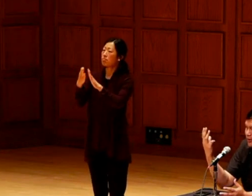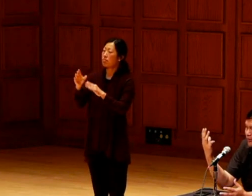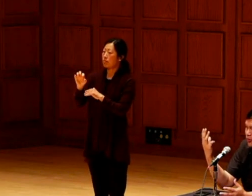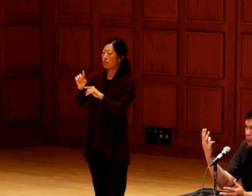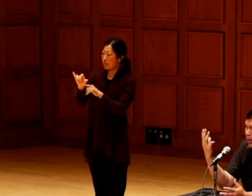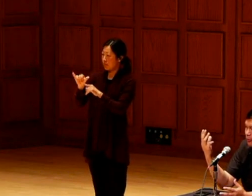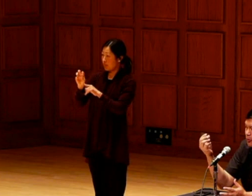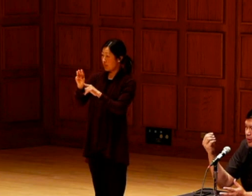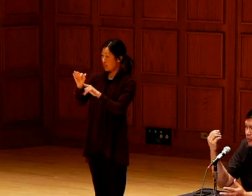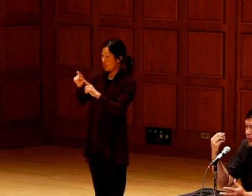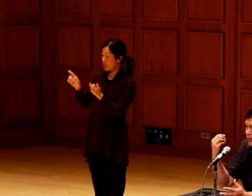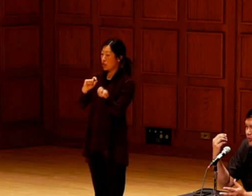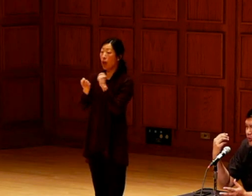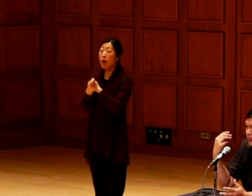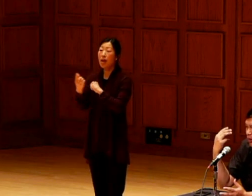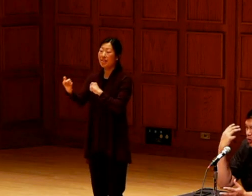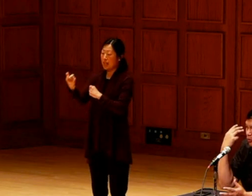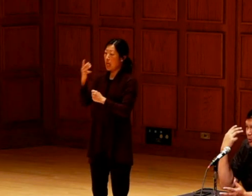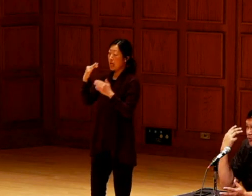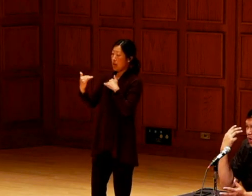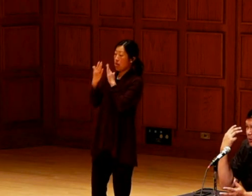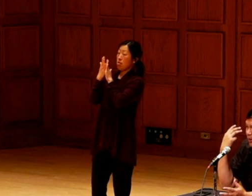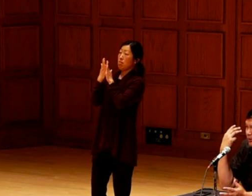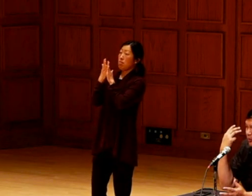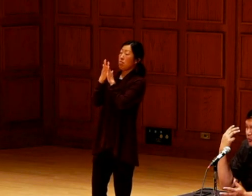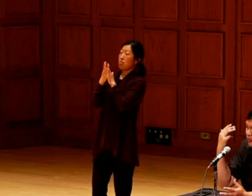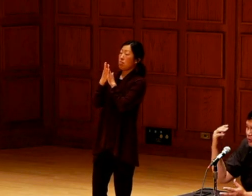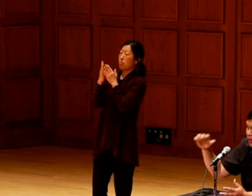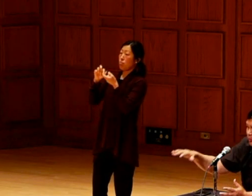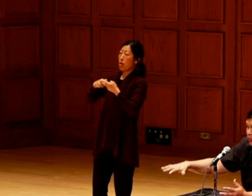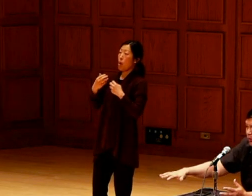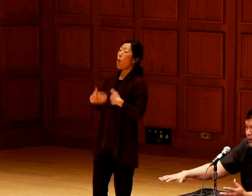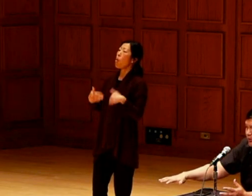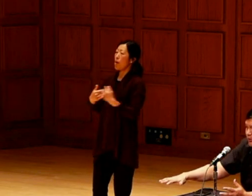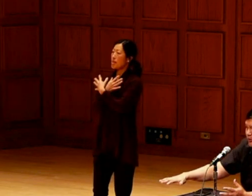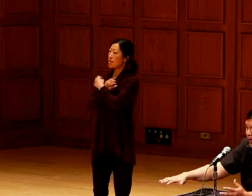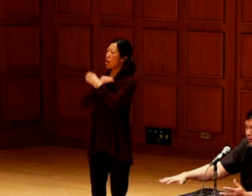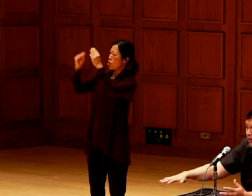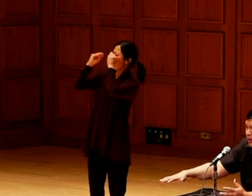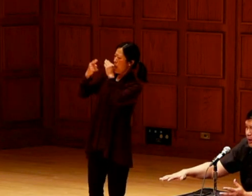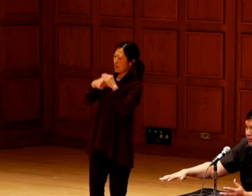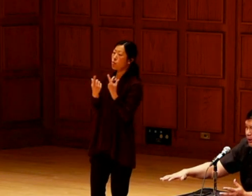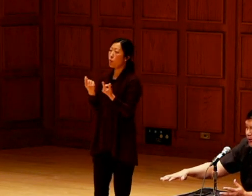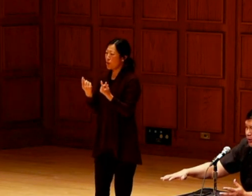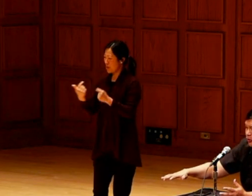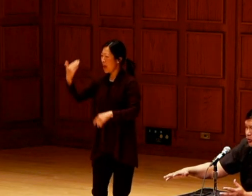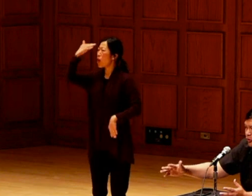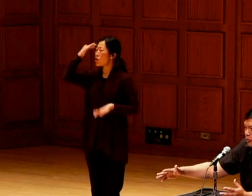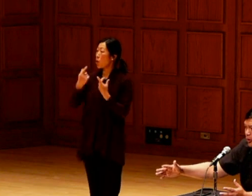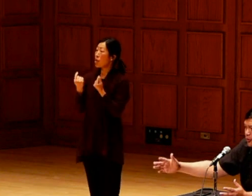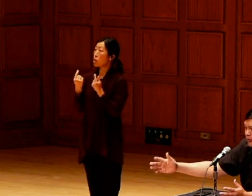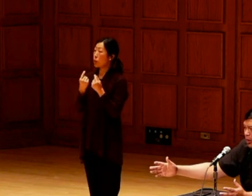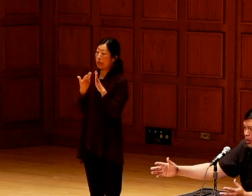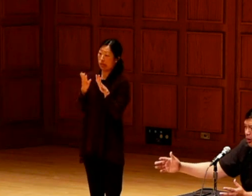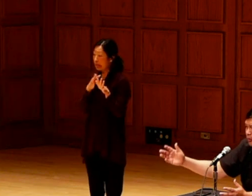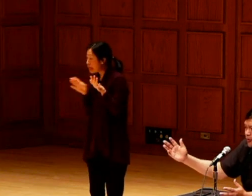As they are facing the problem. They are going to sit there and say the Bears taught me how to deal with it.